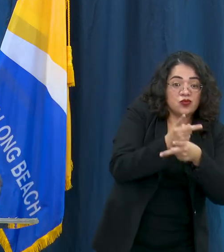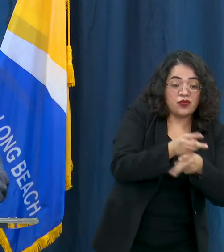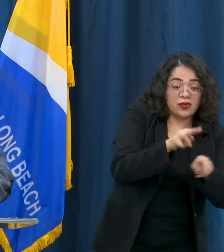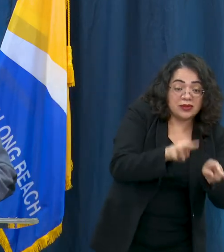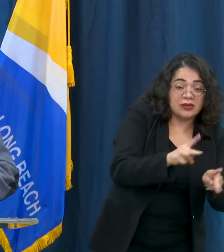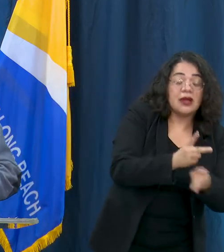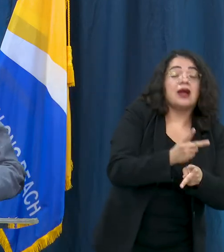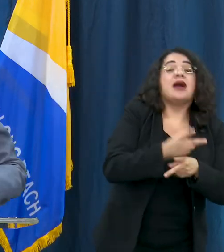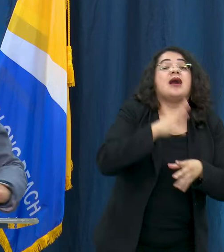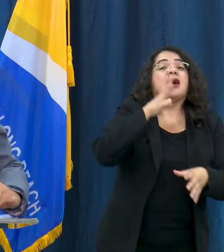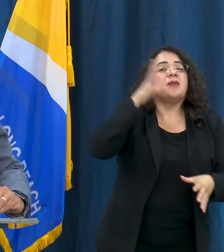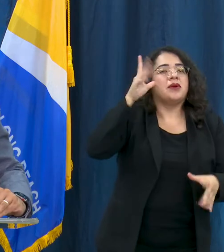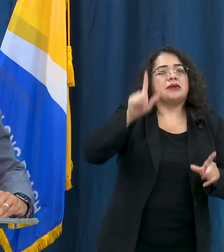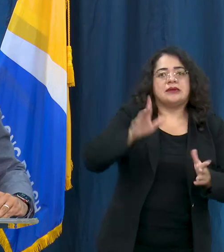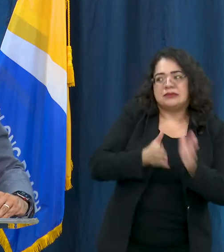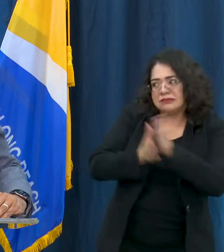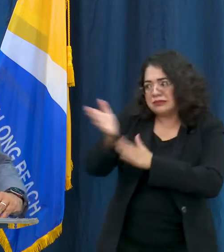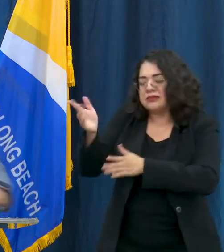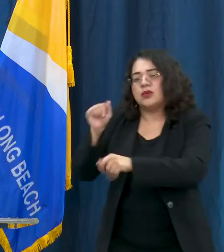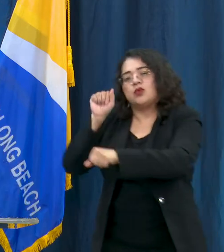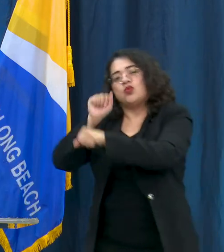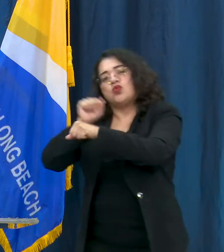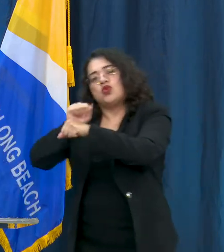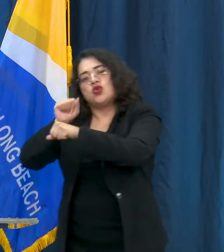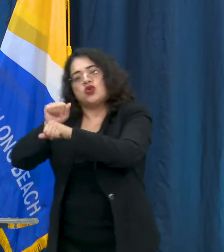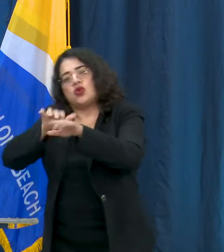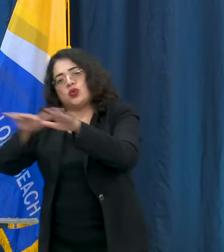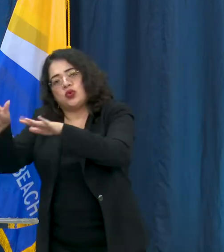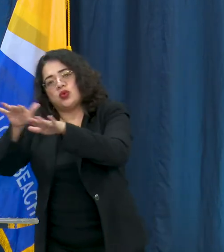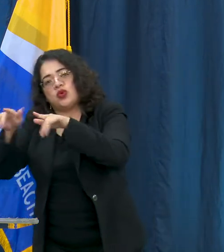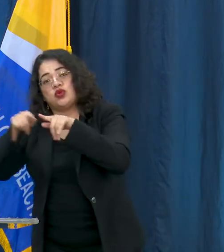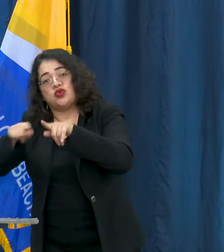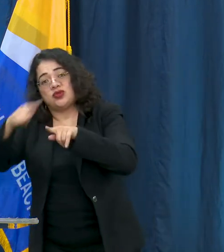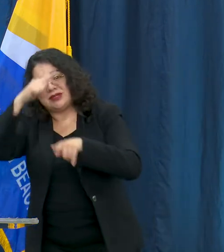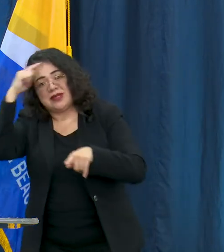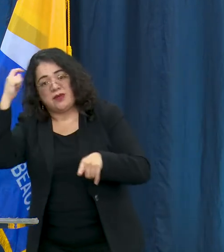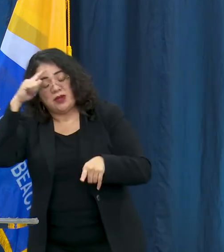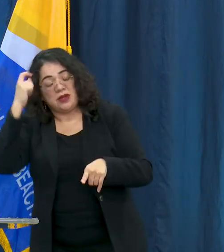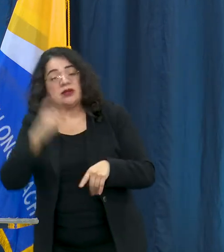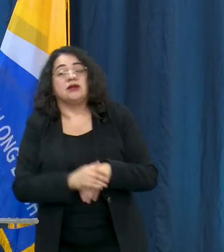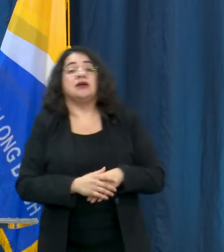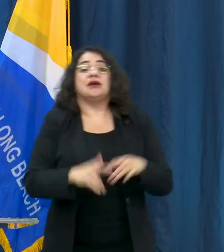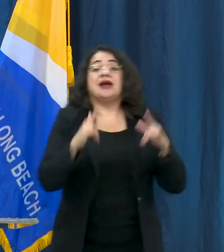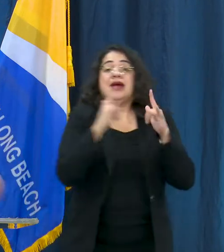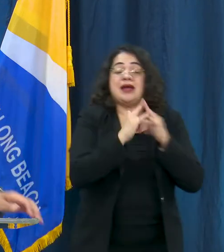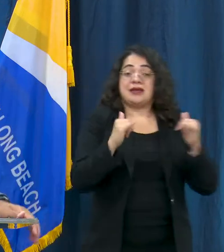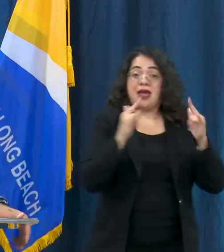do the other functions they need to over the summer. The camps will have strict guidelines on the number of children that can